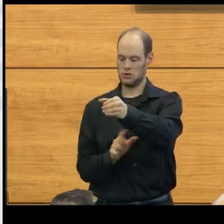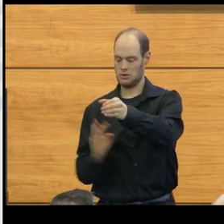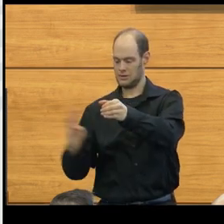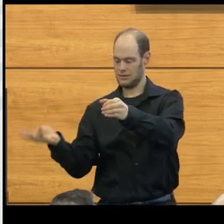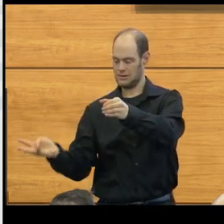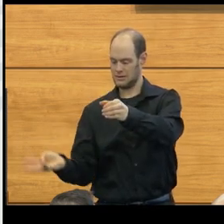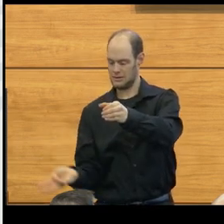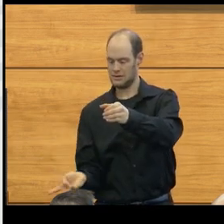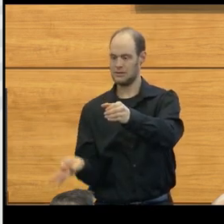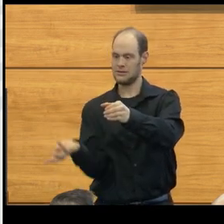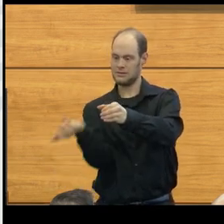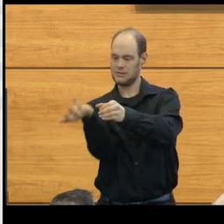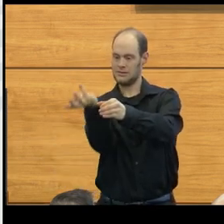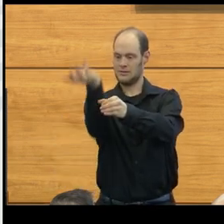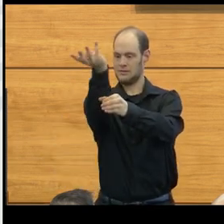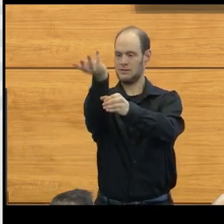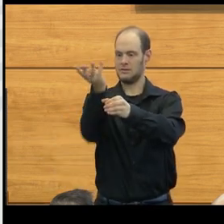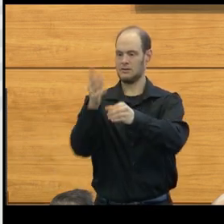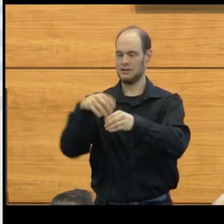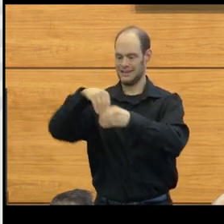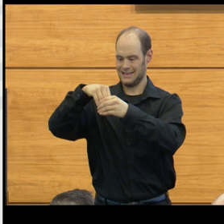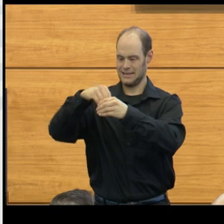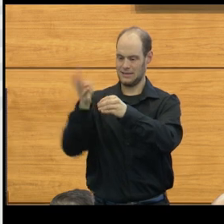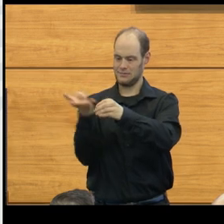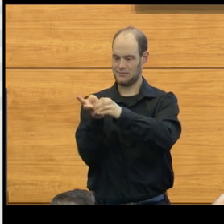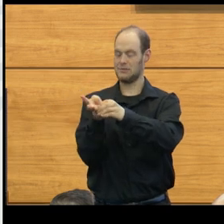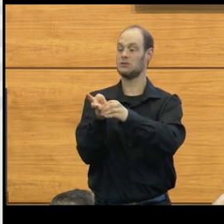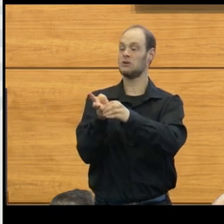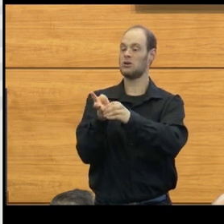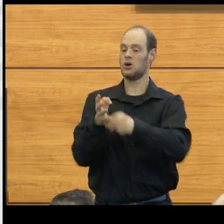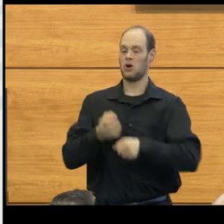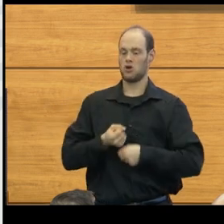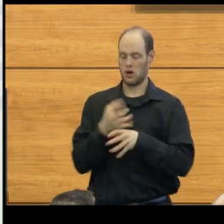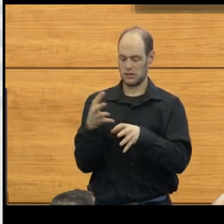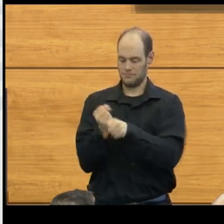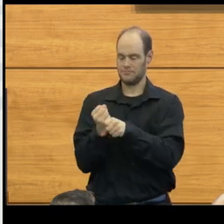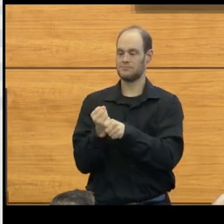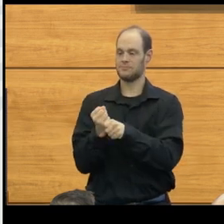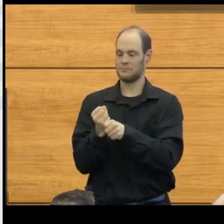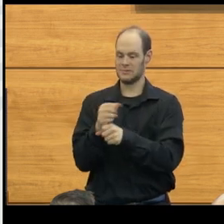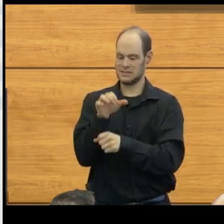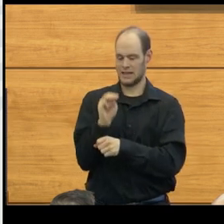into the central portion of the spinal cord, creating a cavitation, or a syrinx cavity.